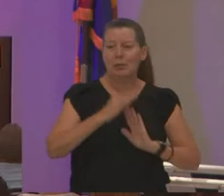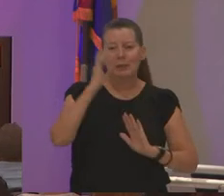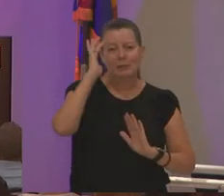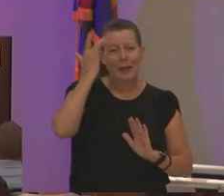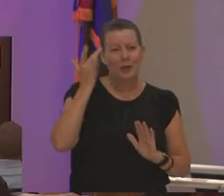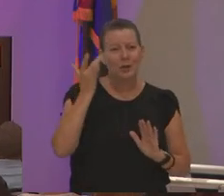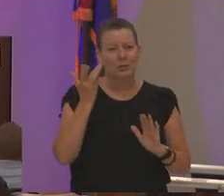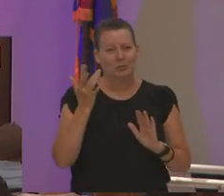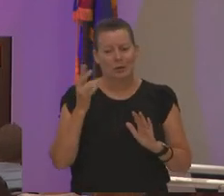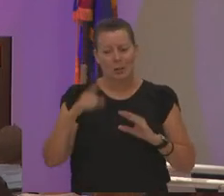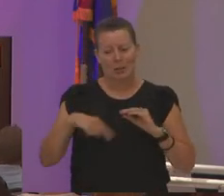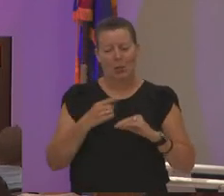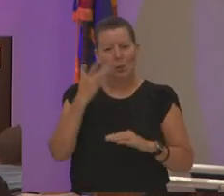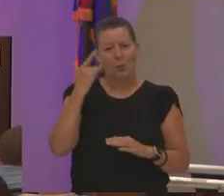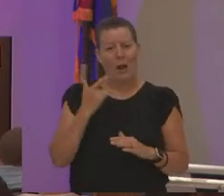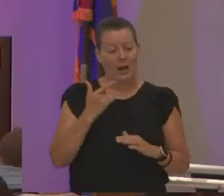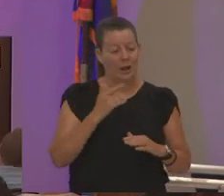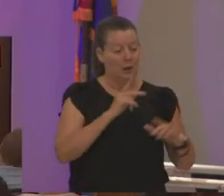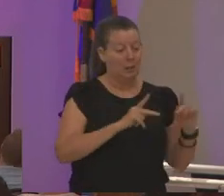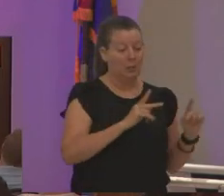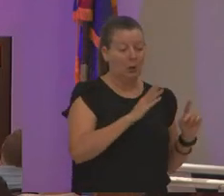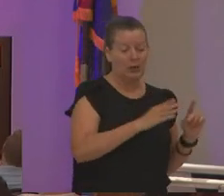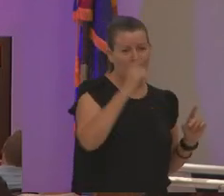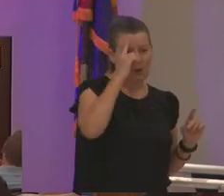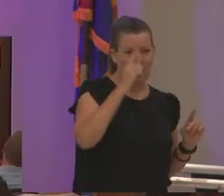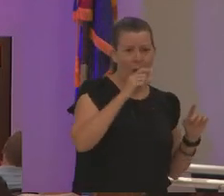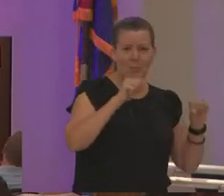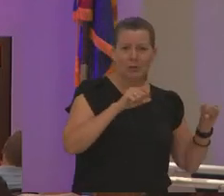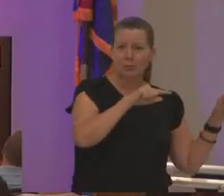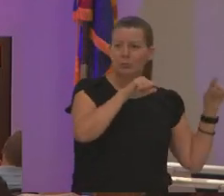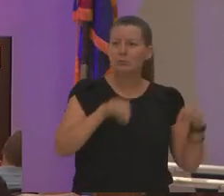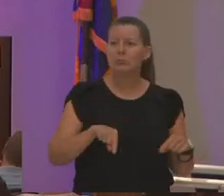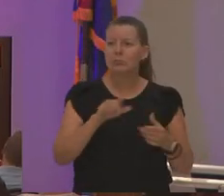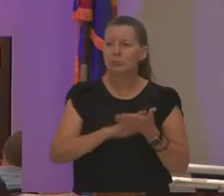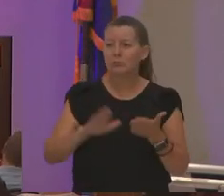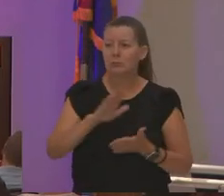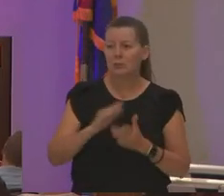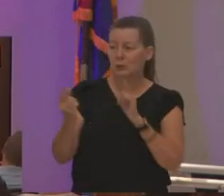to folks who never thought it was possible for them you met antoinette i i met antoinette and